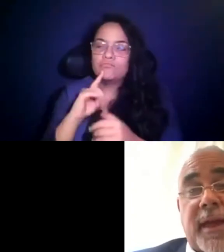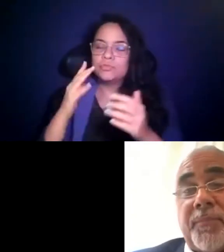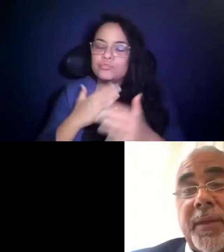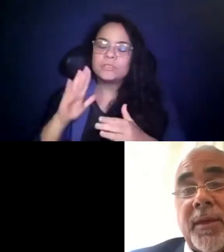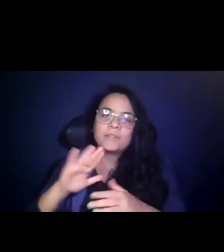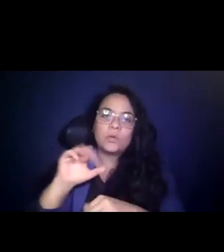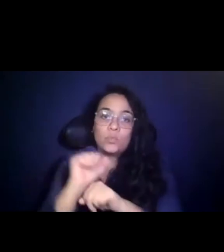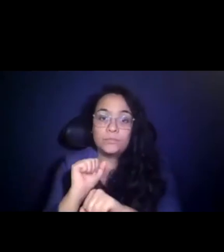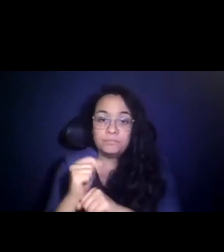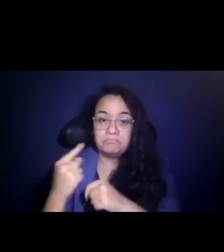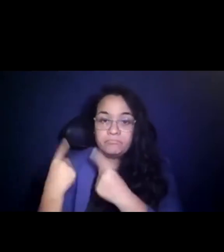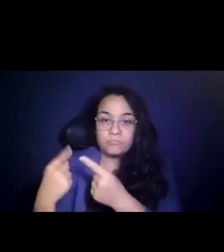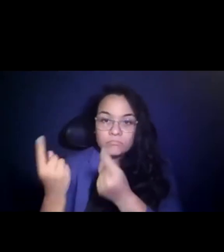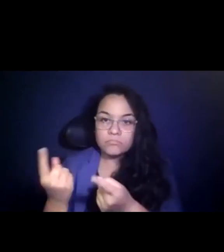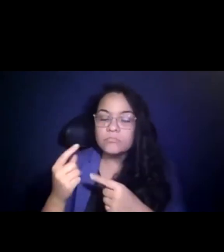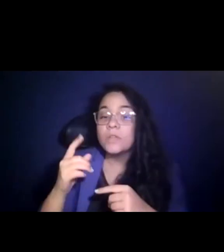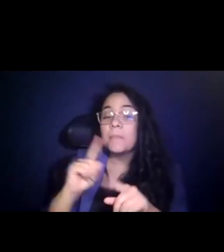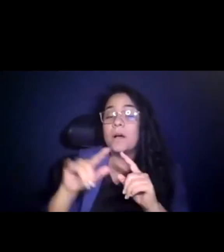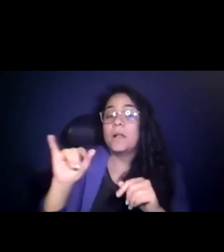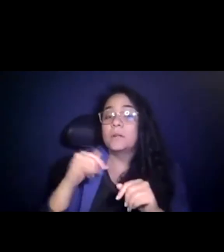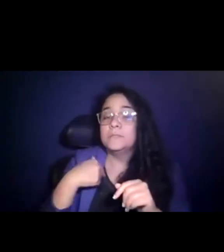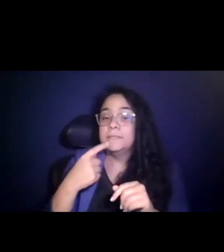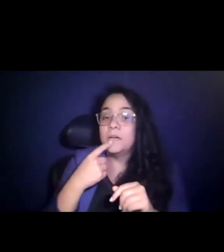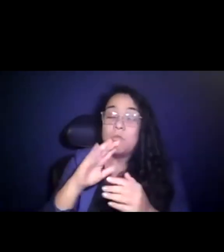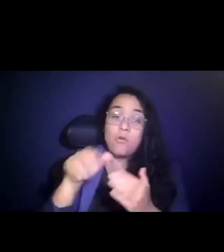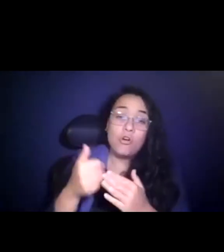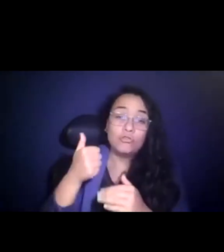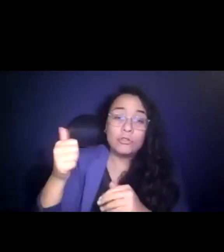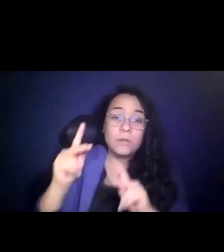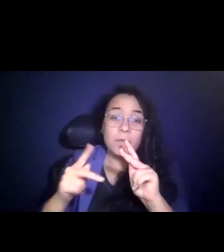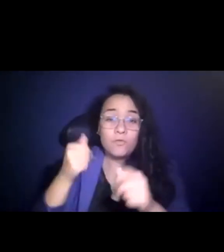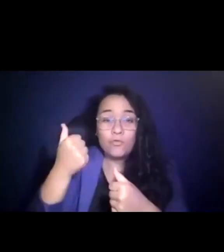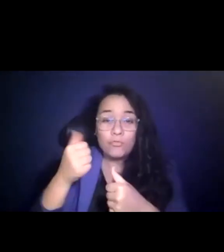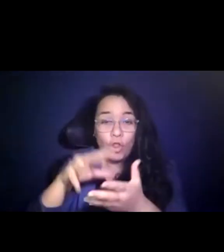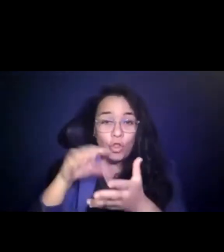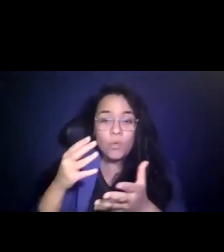15:22:41 That said, I think all transit folks learned not to let a good crisis go to waste.